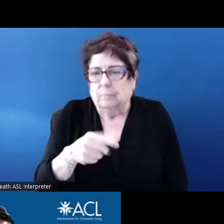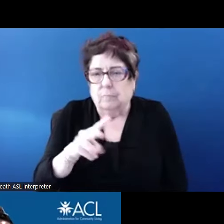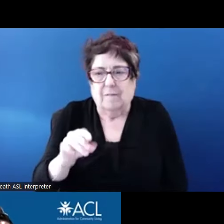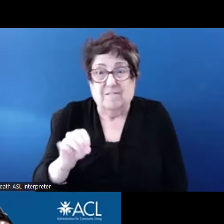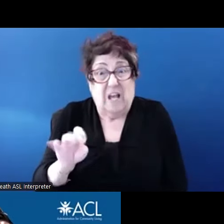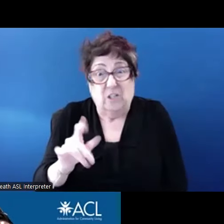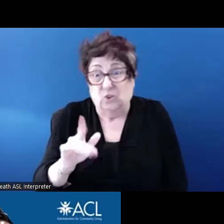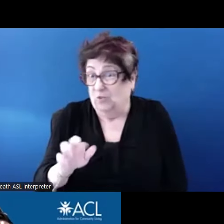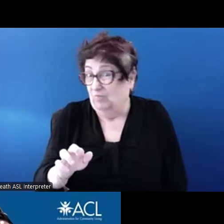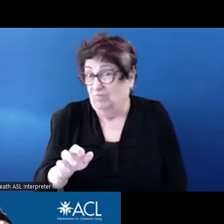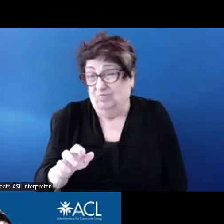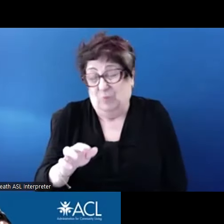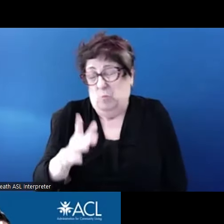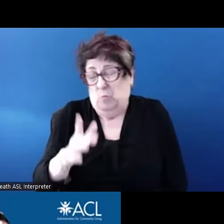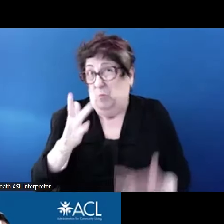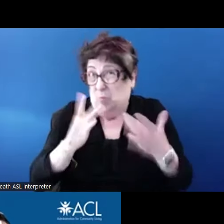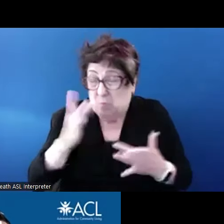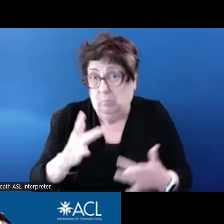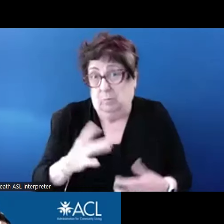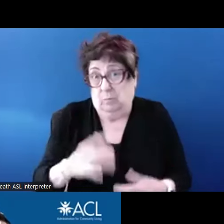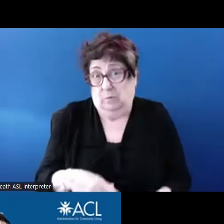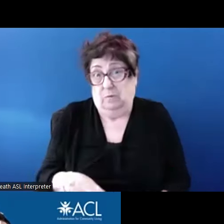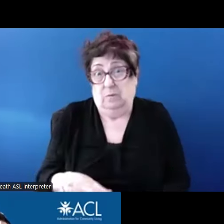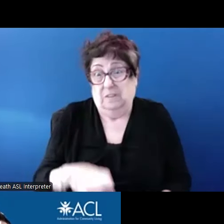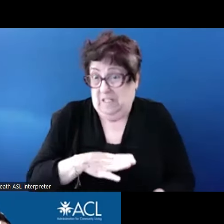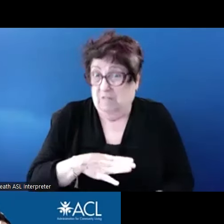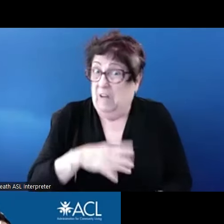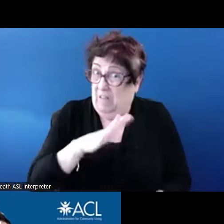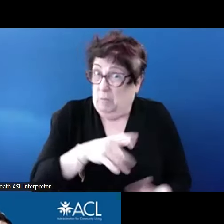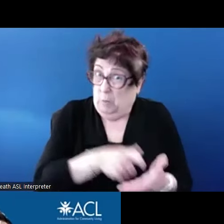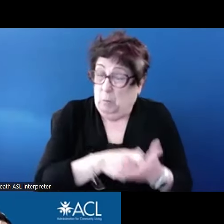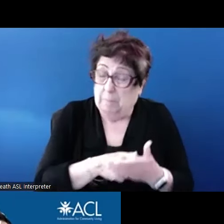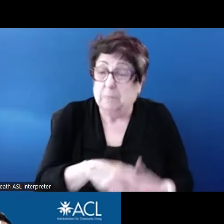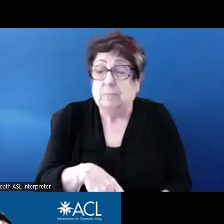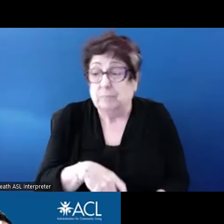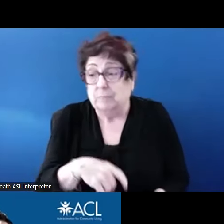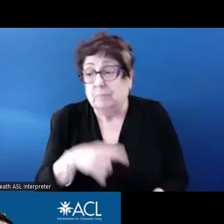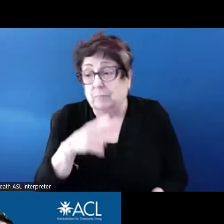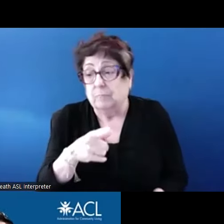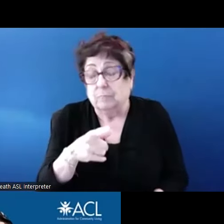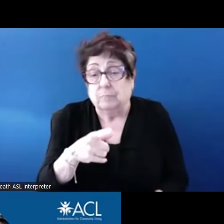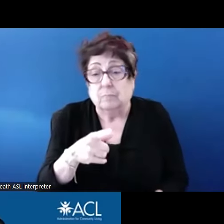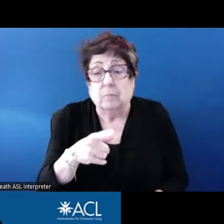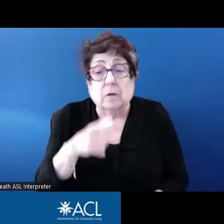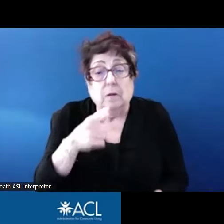to access for security deposits and a voucher to increase to align with the rental markets?